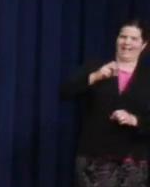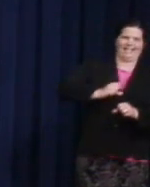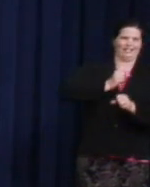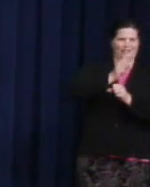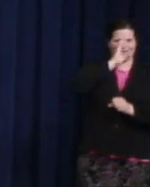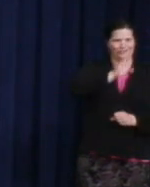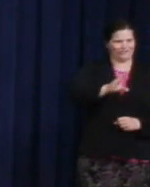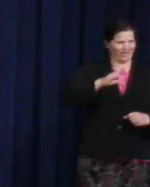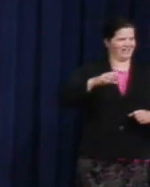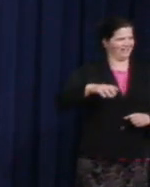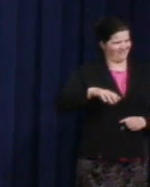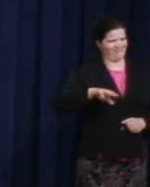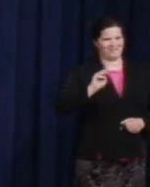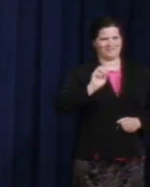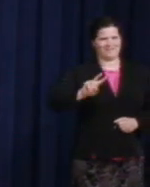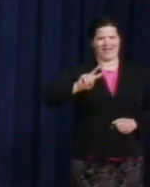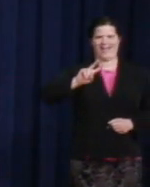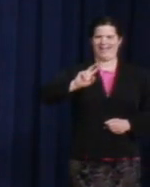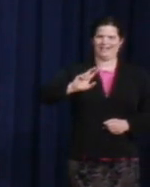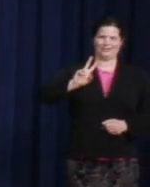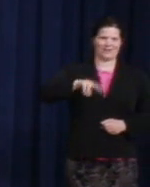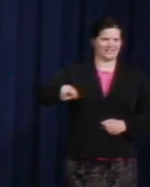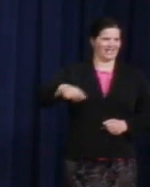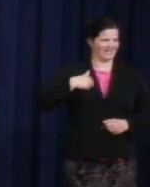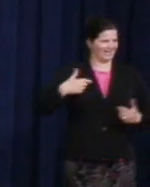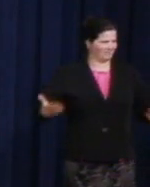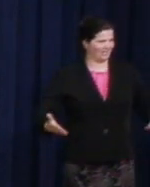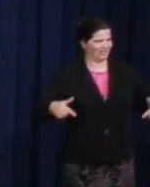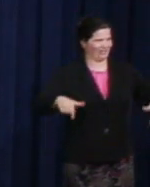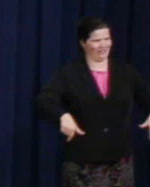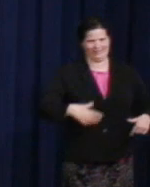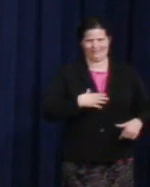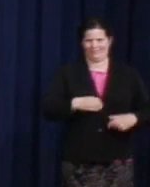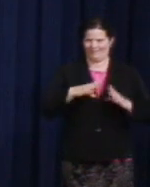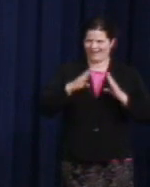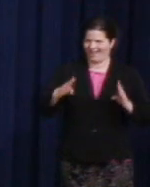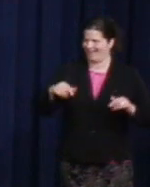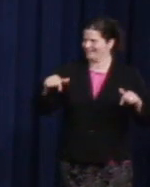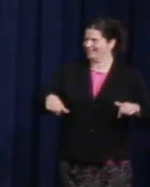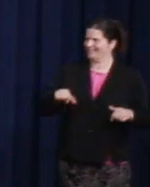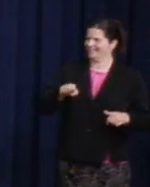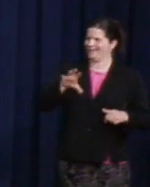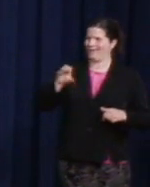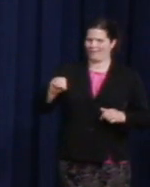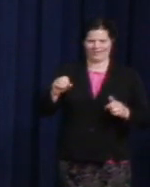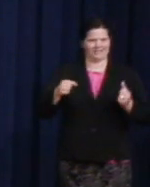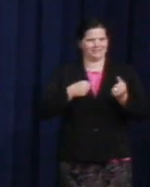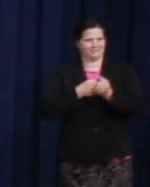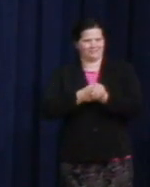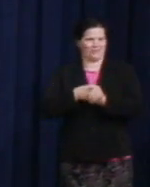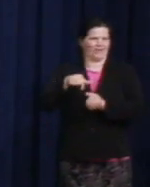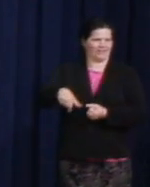at this podium with Gatum and the OPE crew. And so, I really have to say that Valerie Jarrett